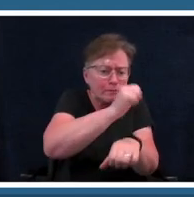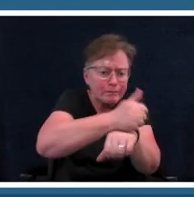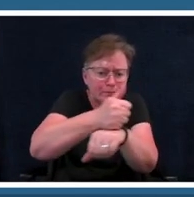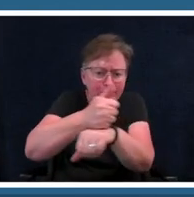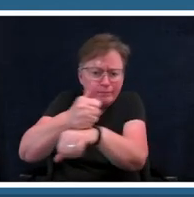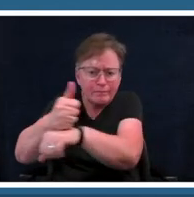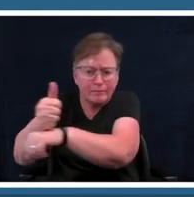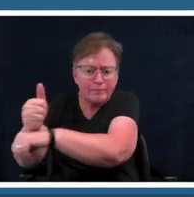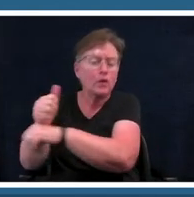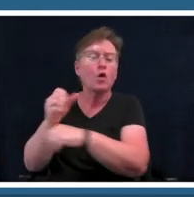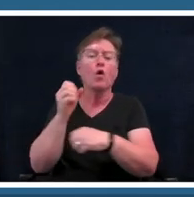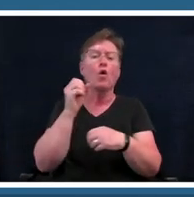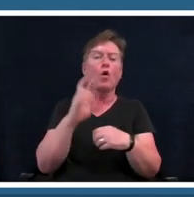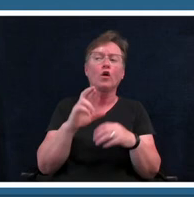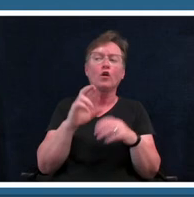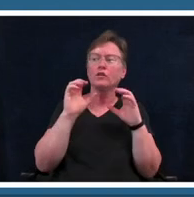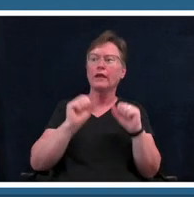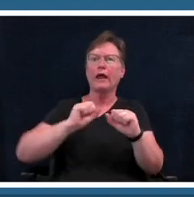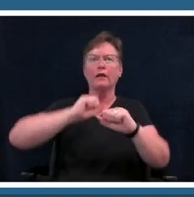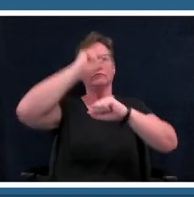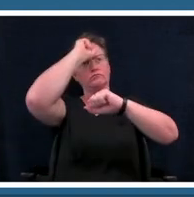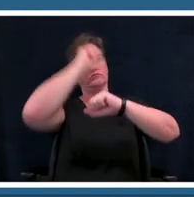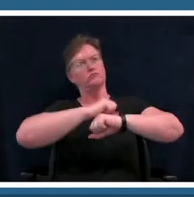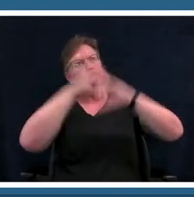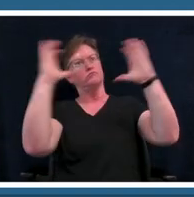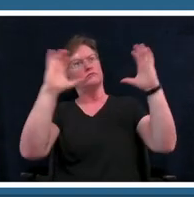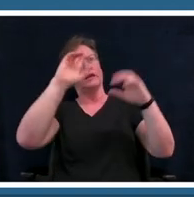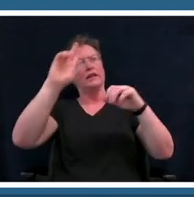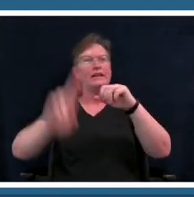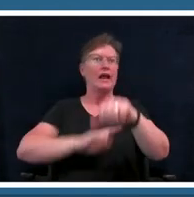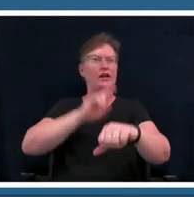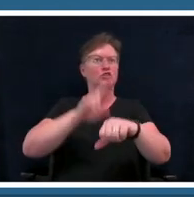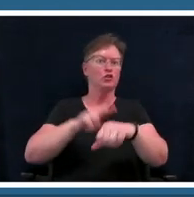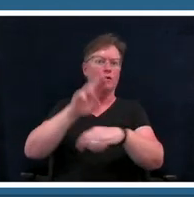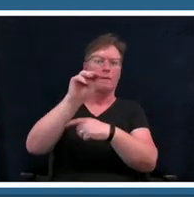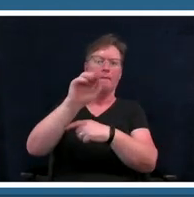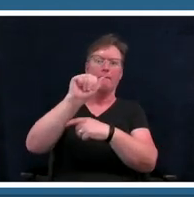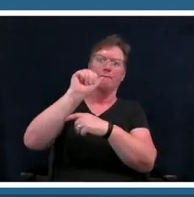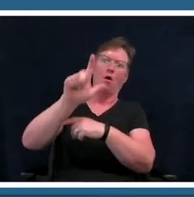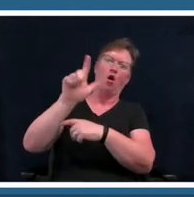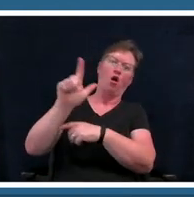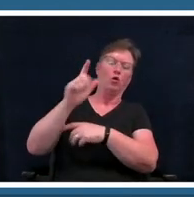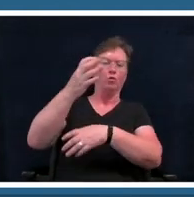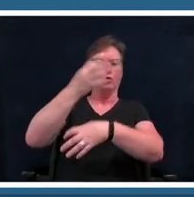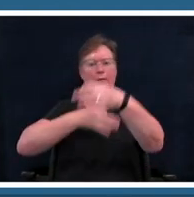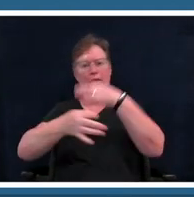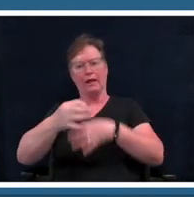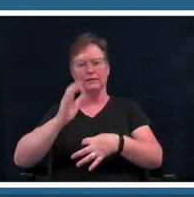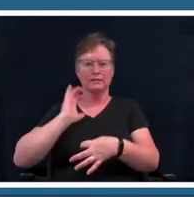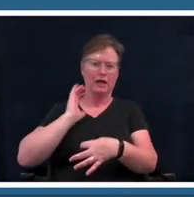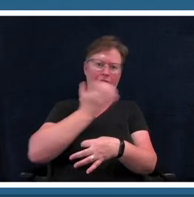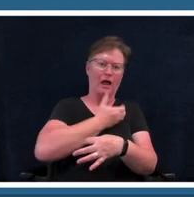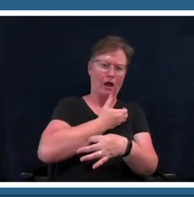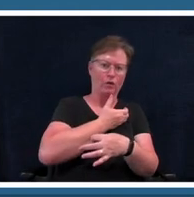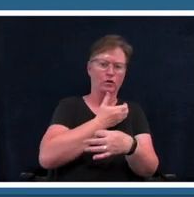the national mall and replace the monuments here with monuments that you think should be represented in our